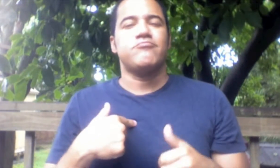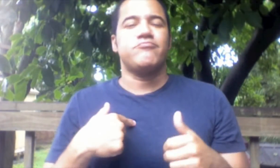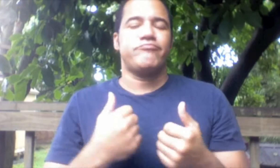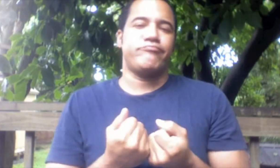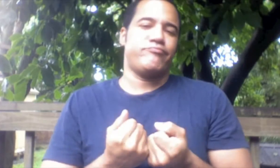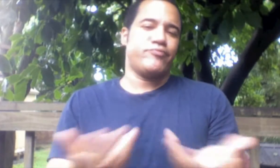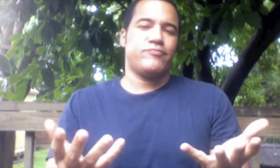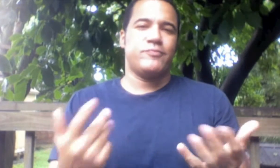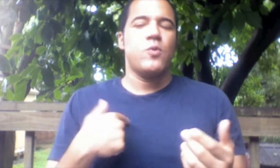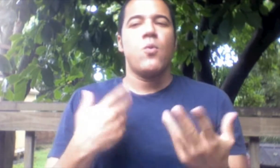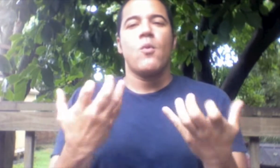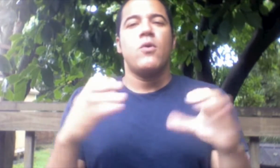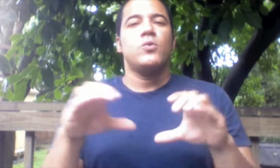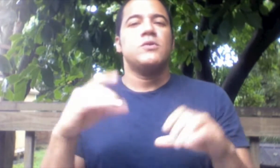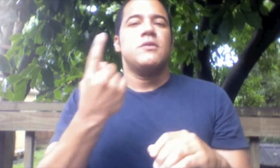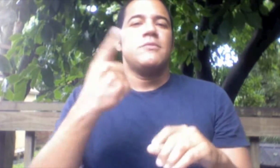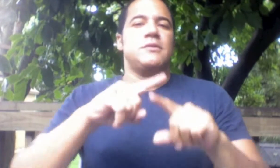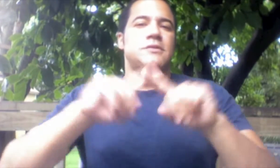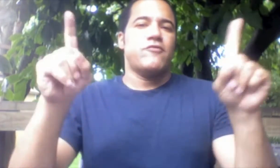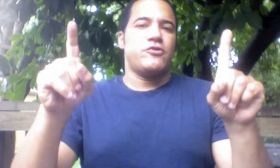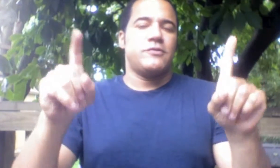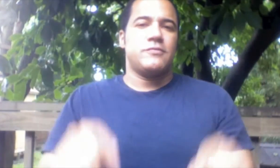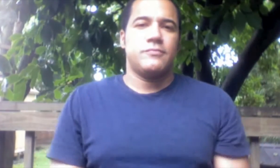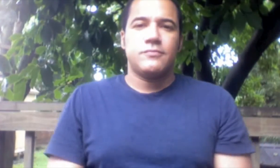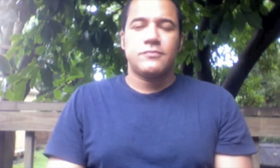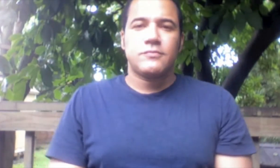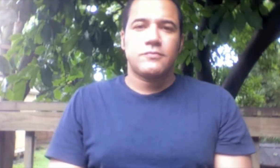....and I am burned out I want to do something different.